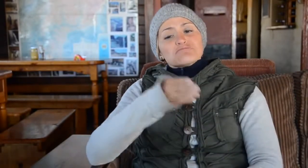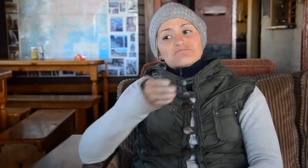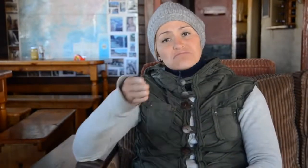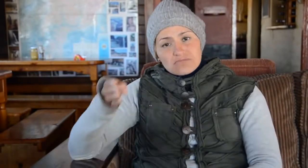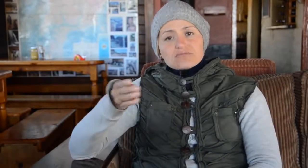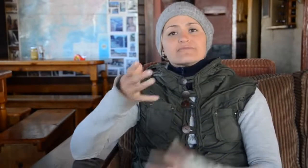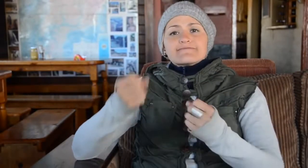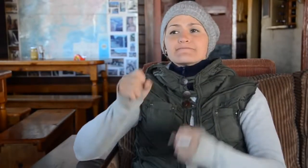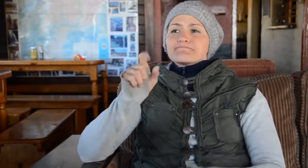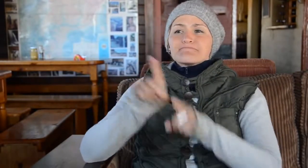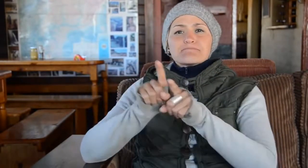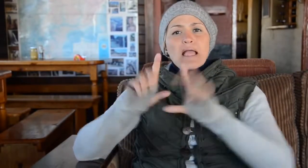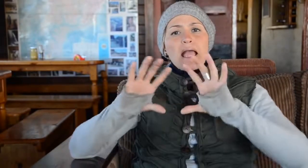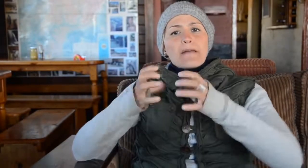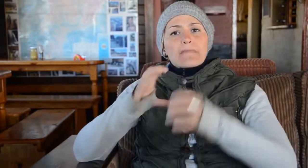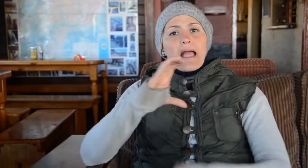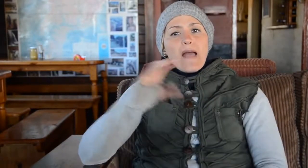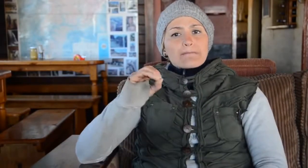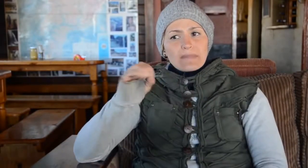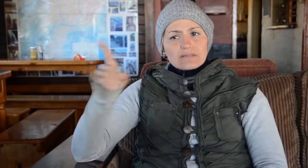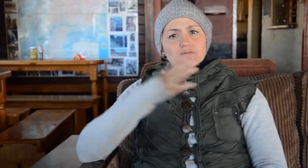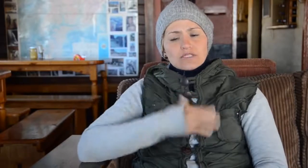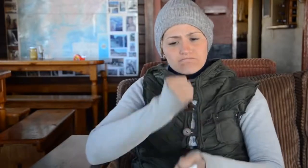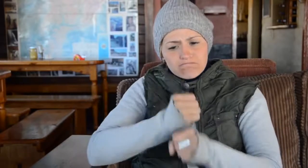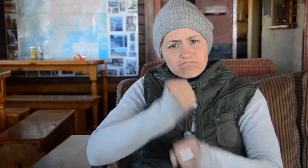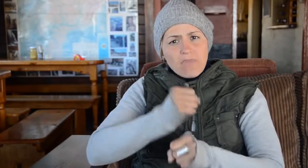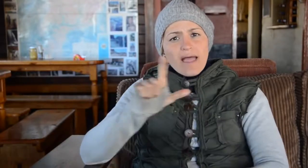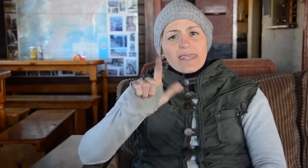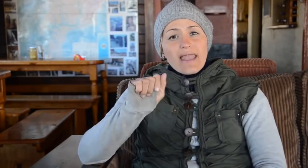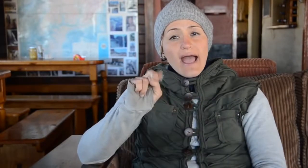Over the years, there was a company that